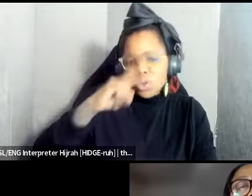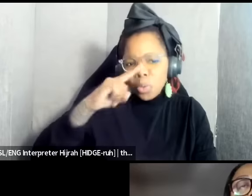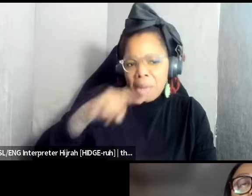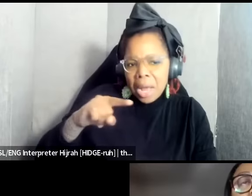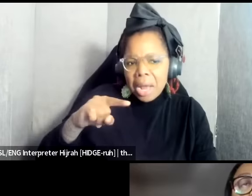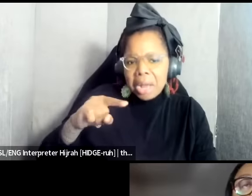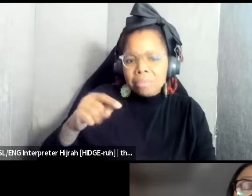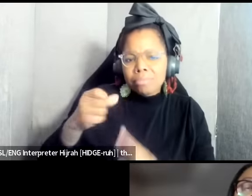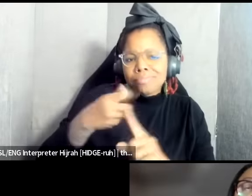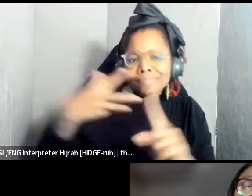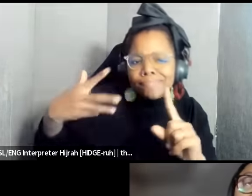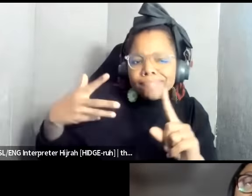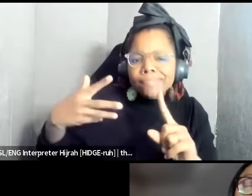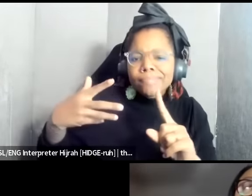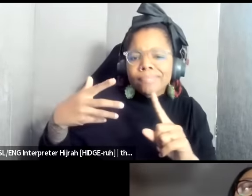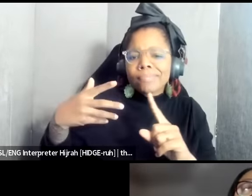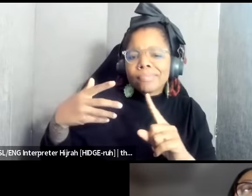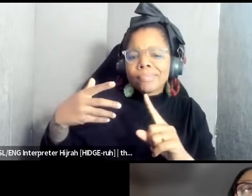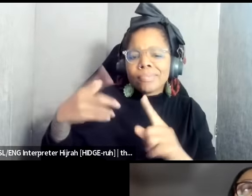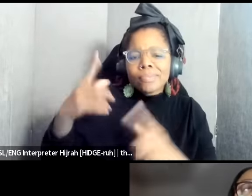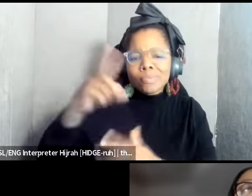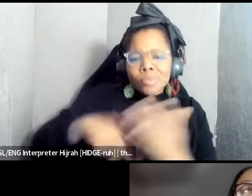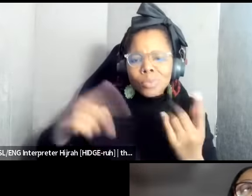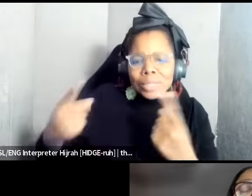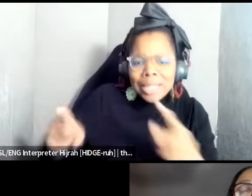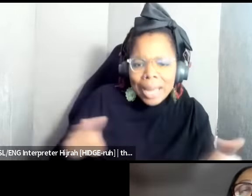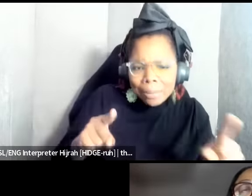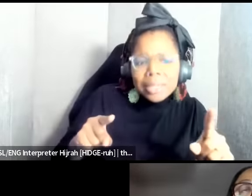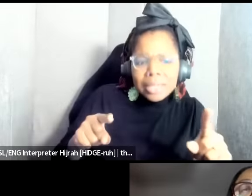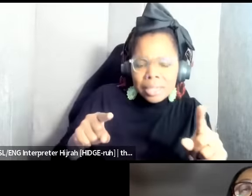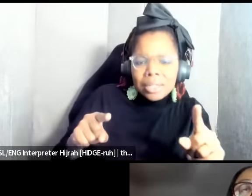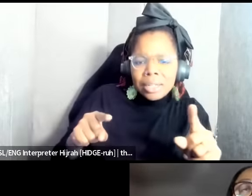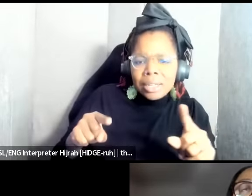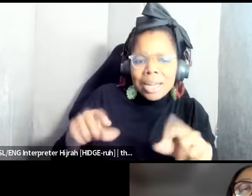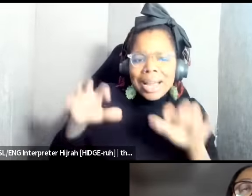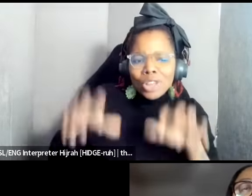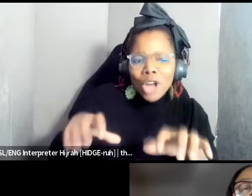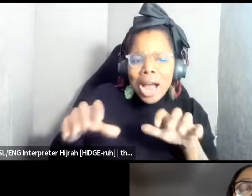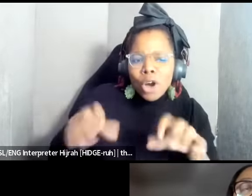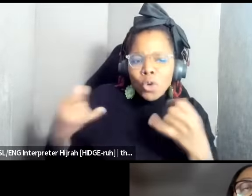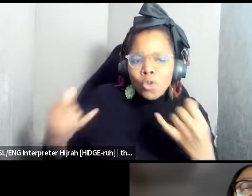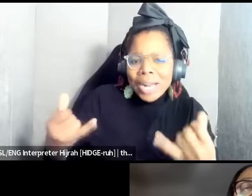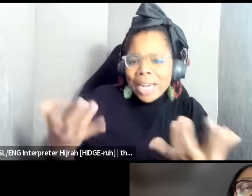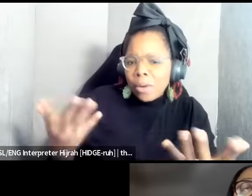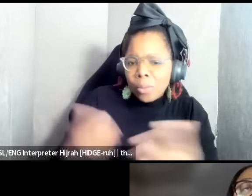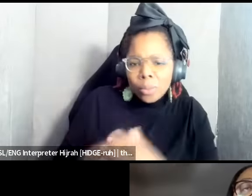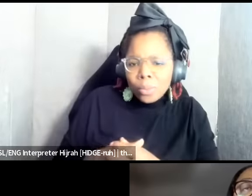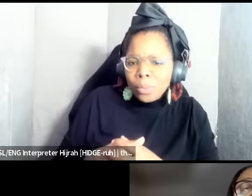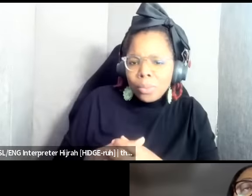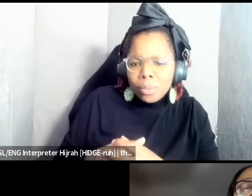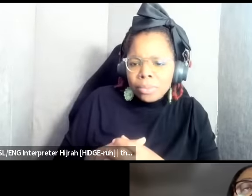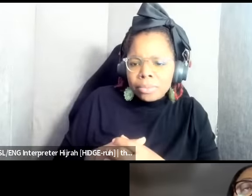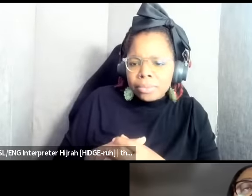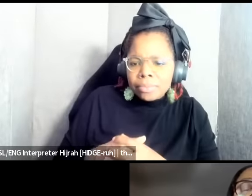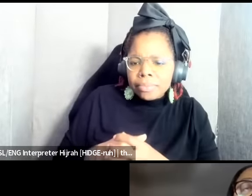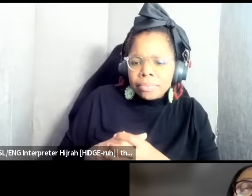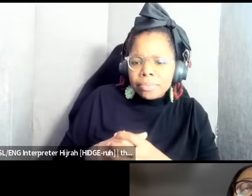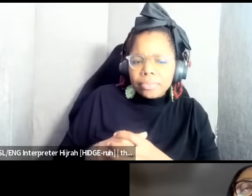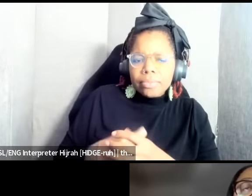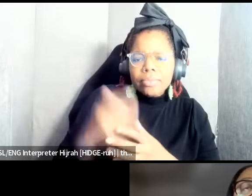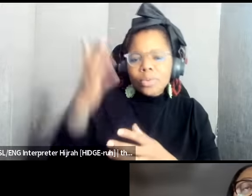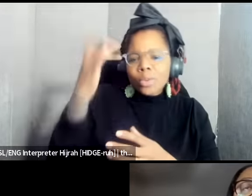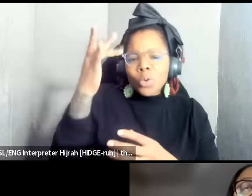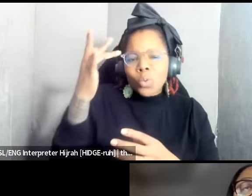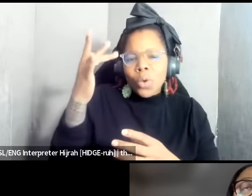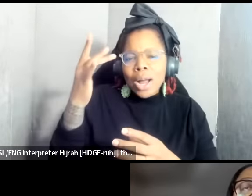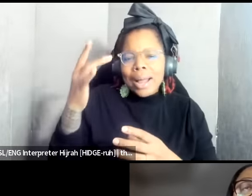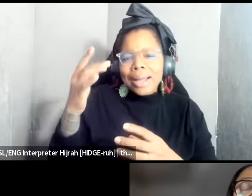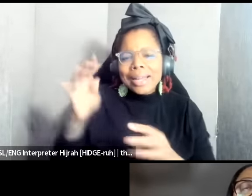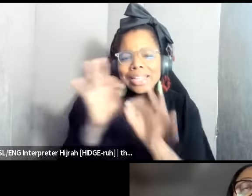context for what is happening in the Congo right now and why is it a critical black feminist issue